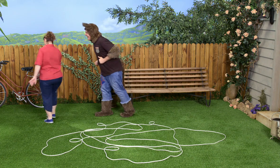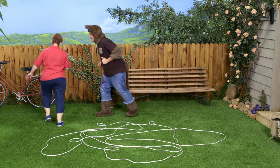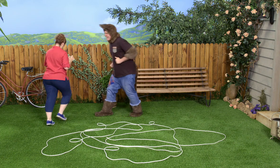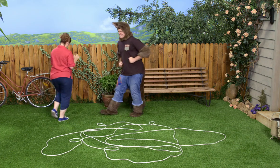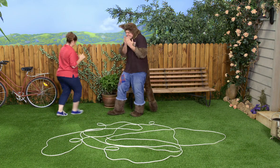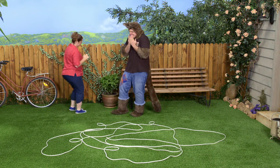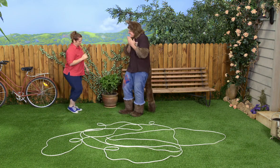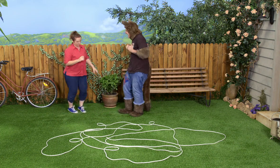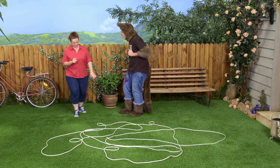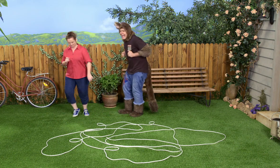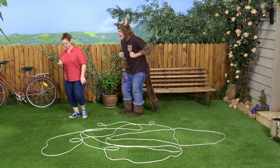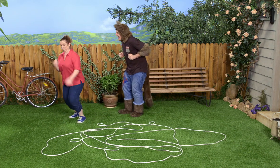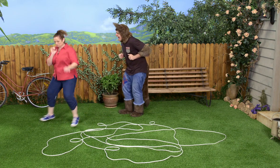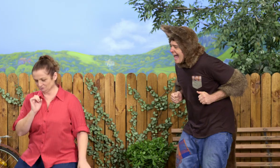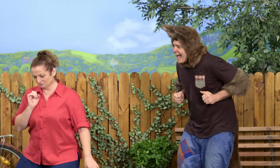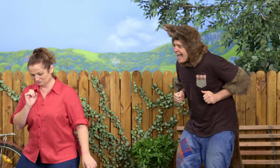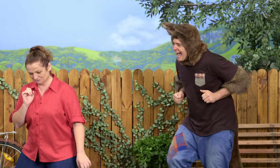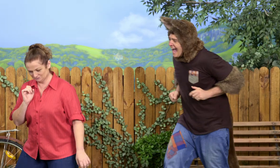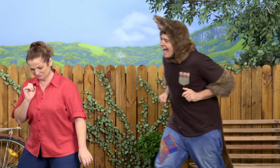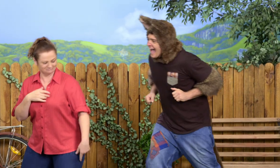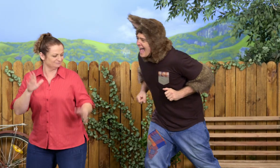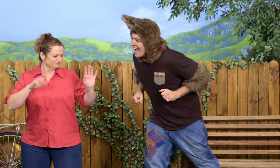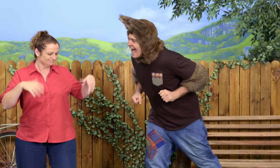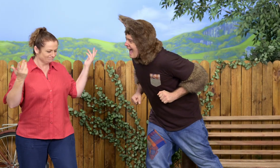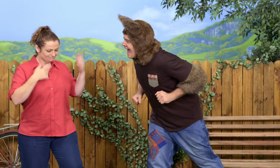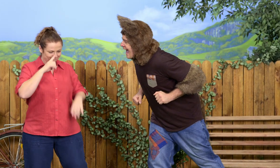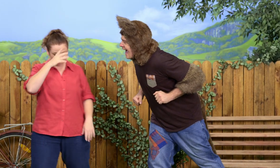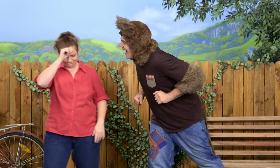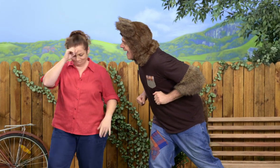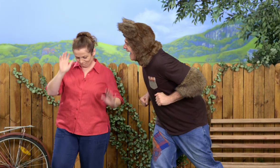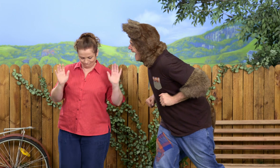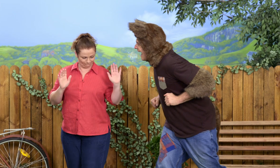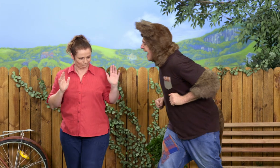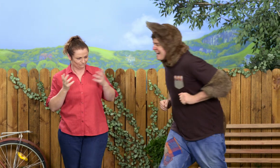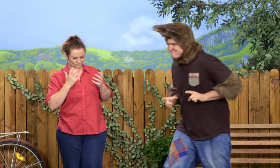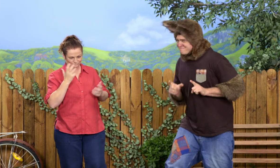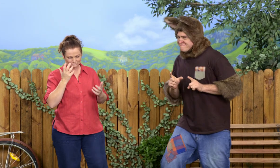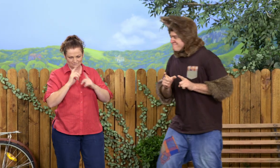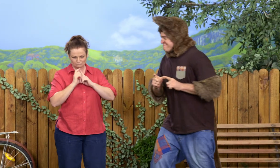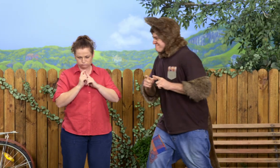Uh... Um. No. I can't remember it all, Possum.